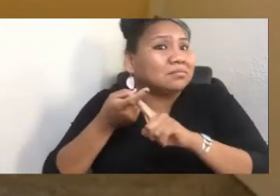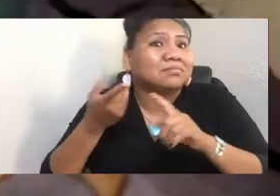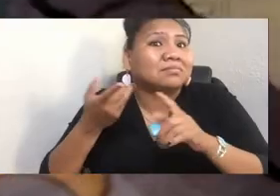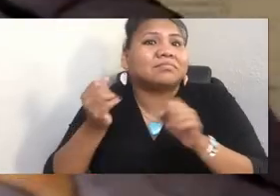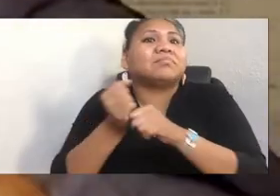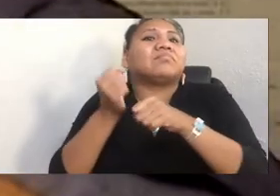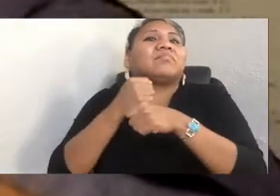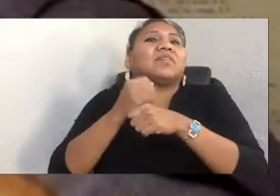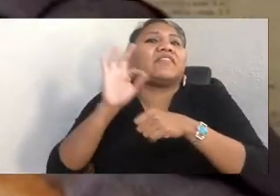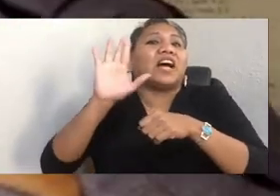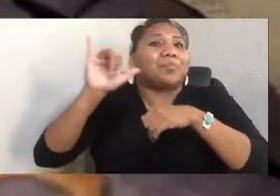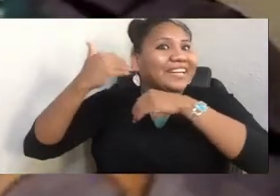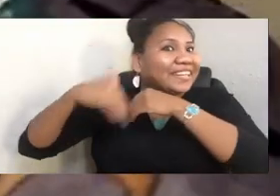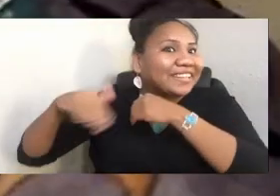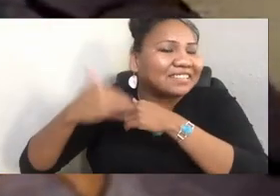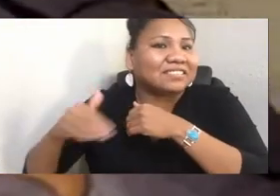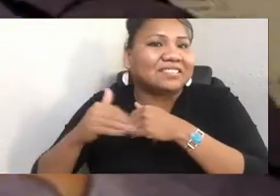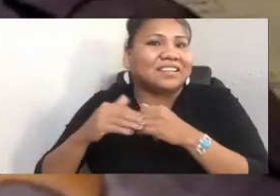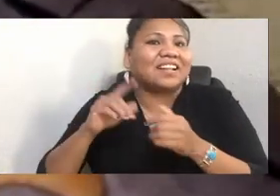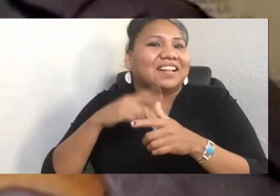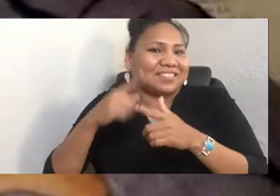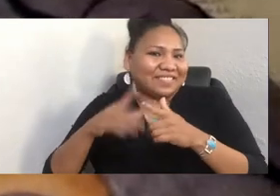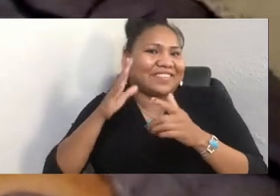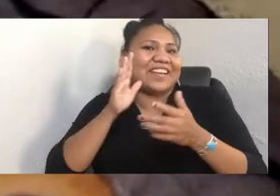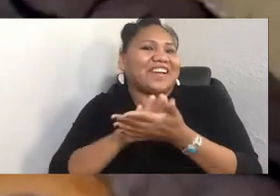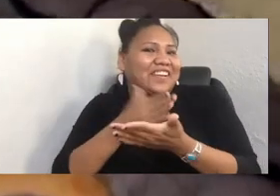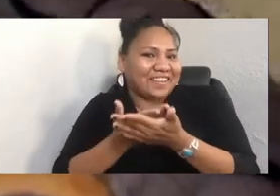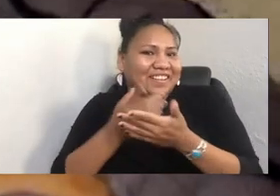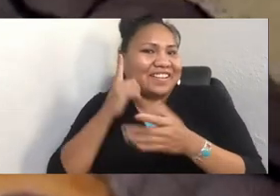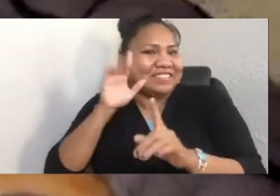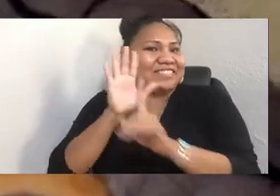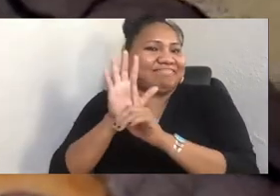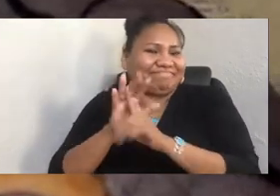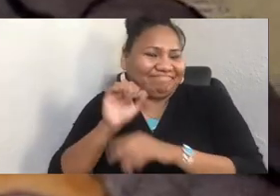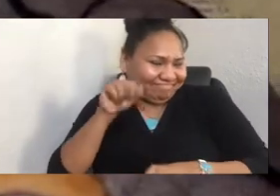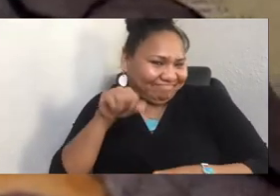You'll be popular then. Hey, that's a great answer.